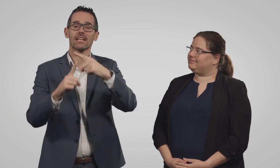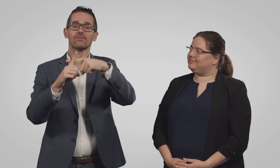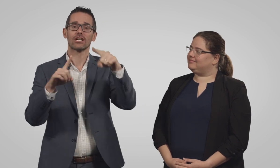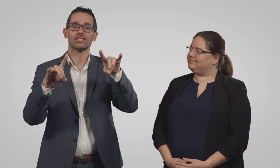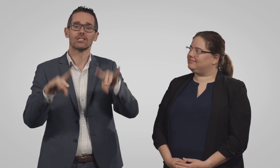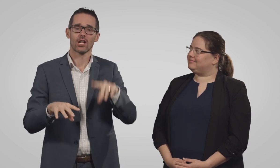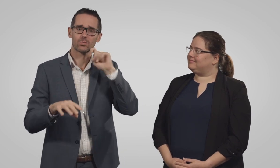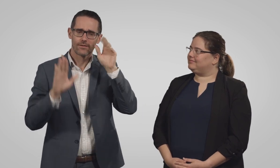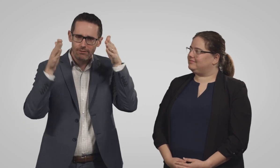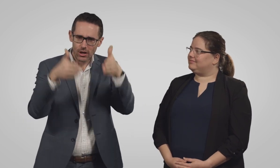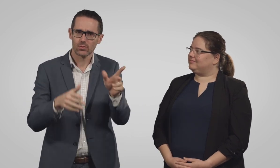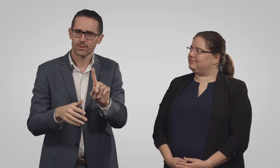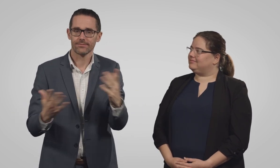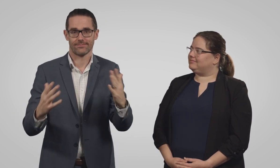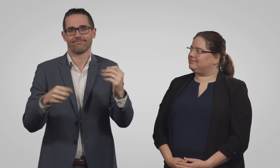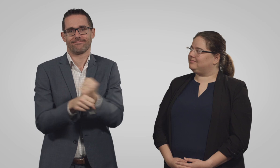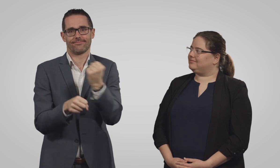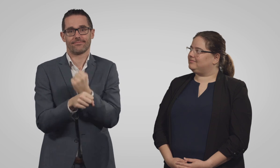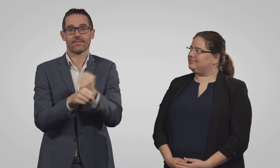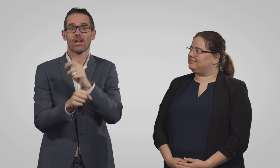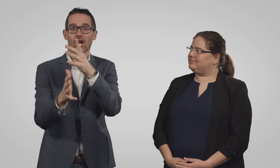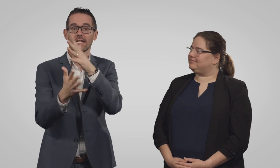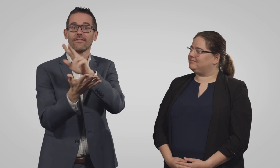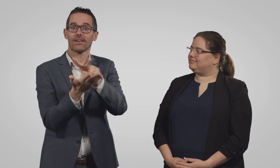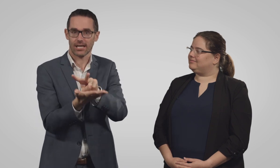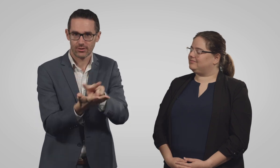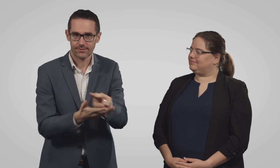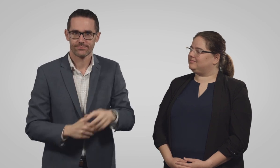Expression Australia will be developing Auslan videos.